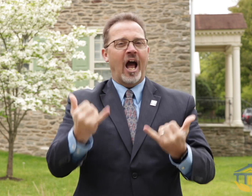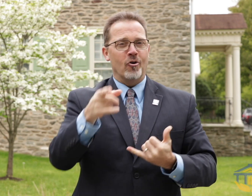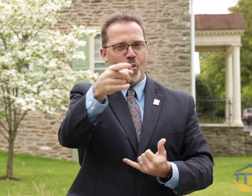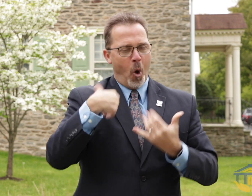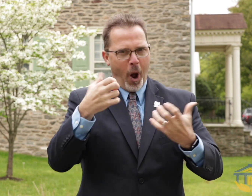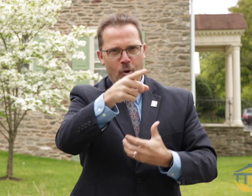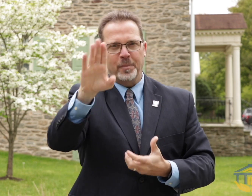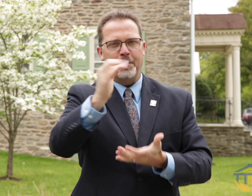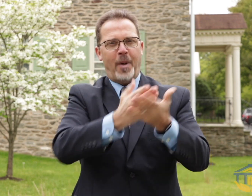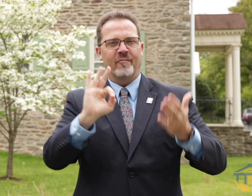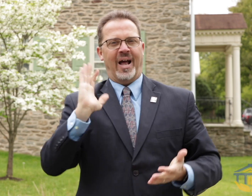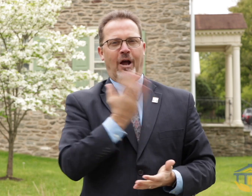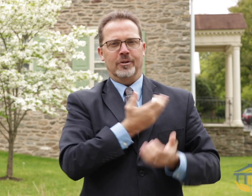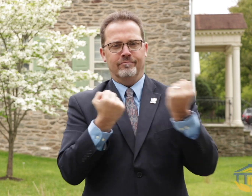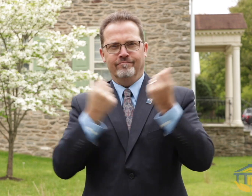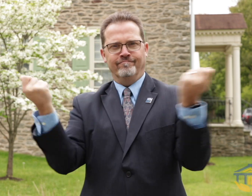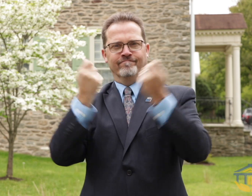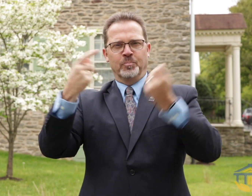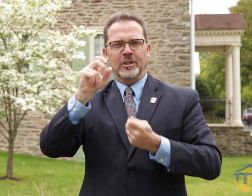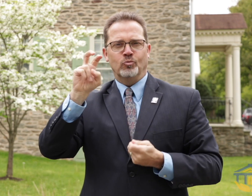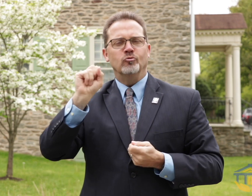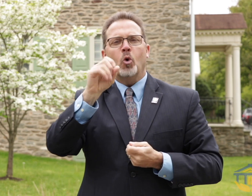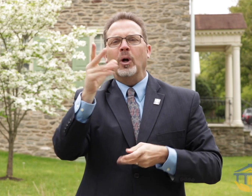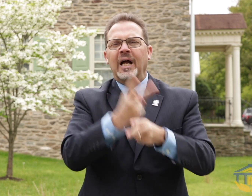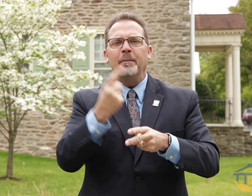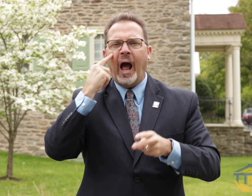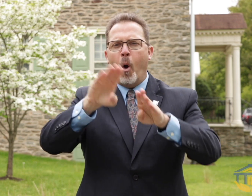various other opportunities to become a sponsor to support the event. Keep an eye